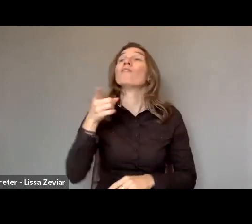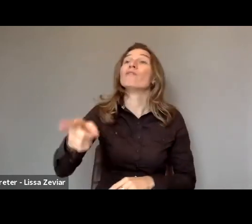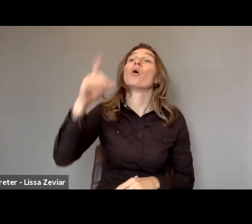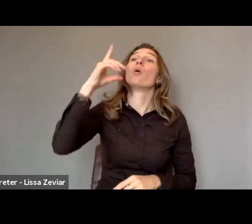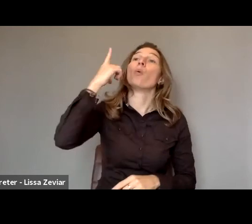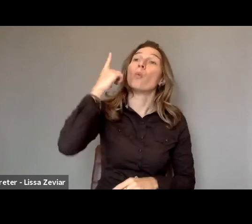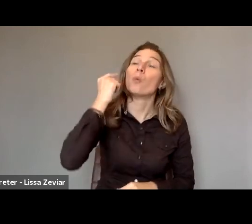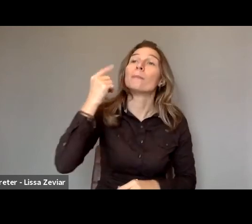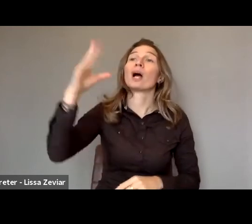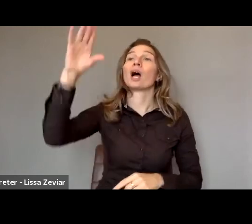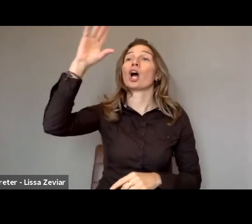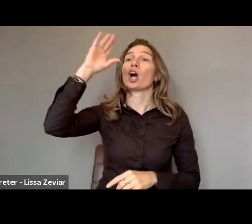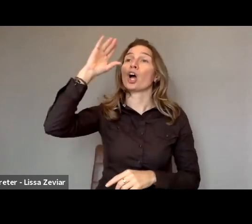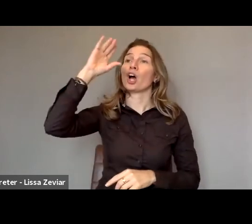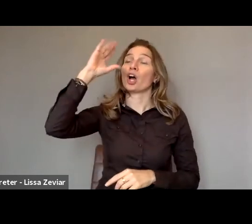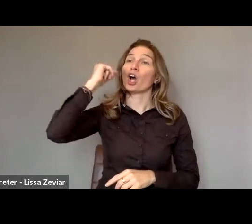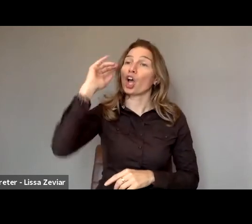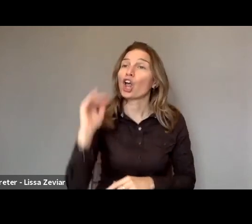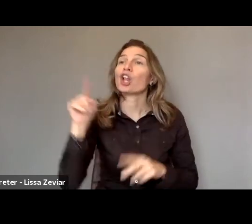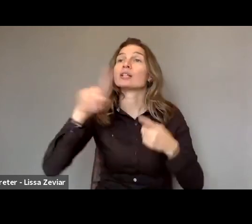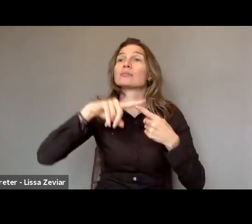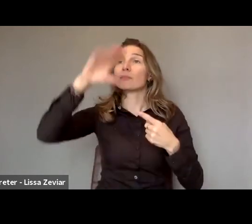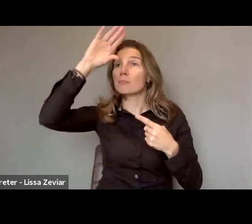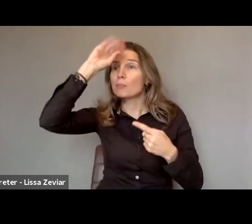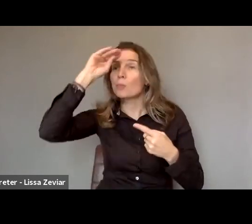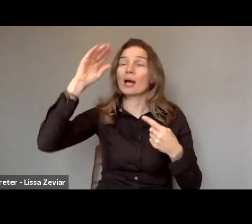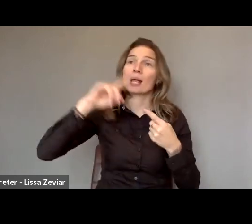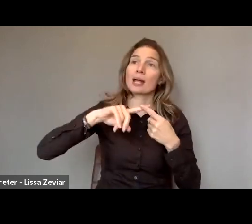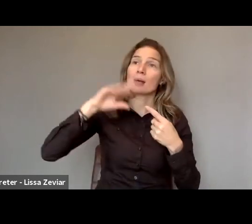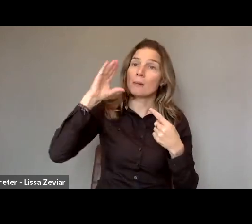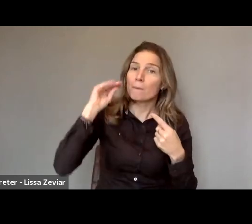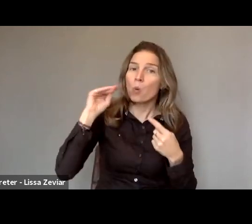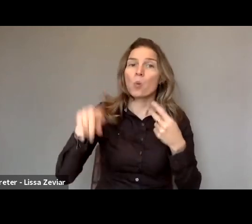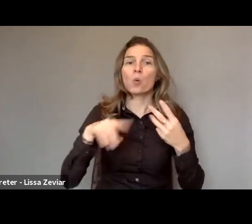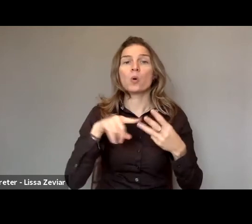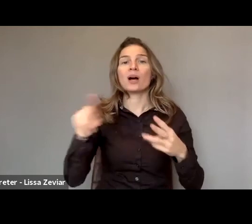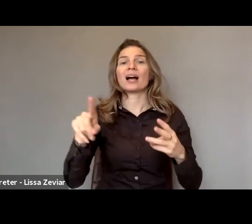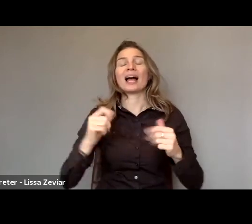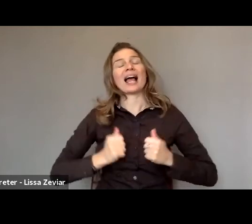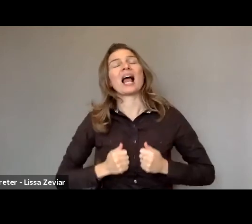boys and men in all their diversity, to live, thrive and be free in Europe.